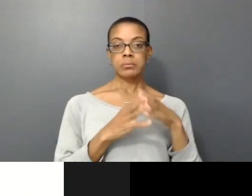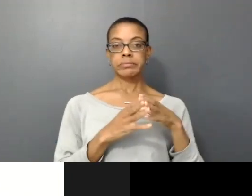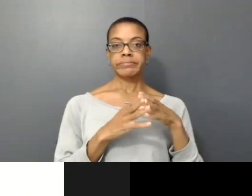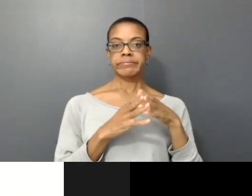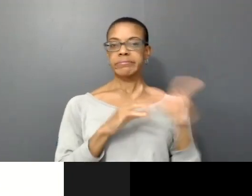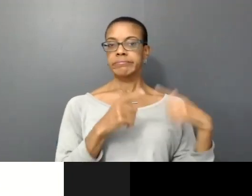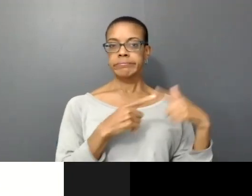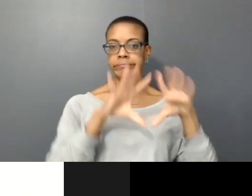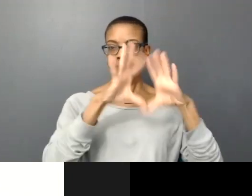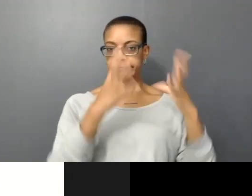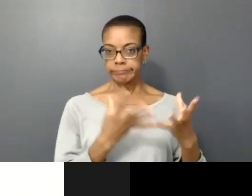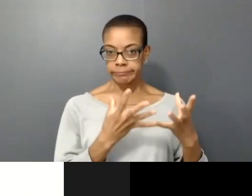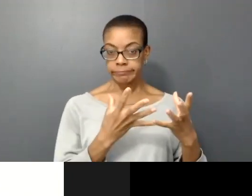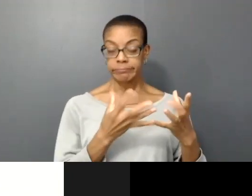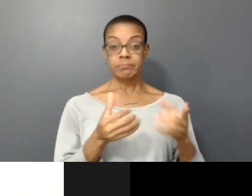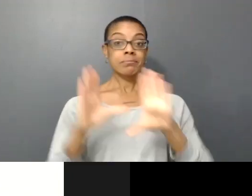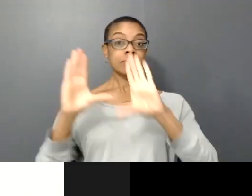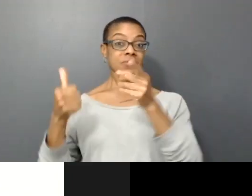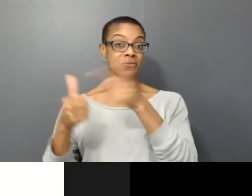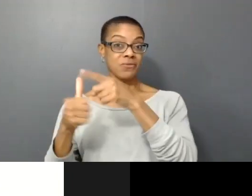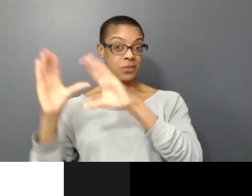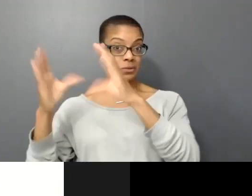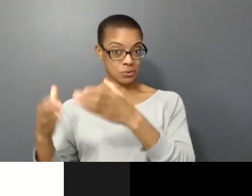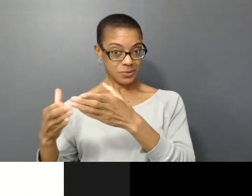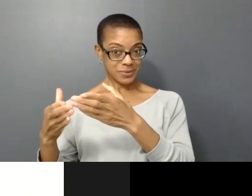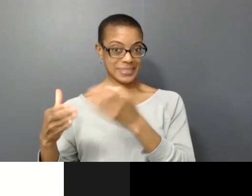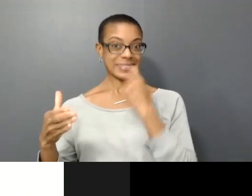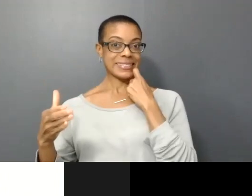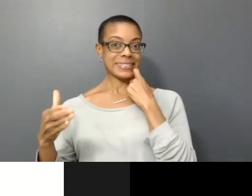also the first phase that we did in earlier this year.